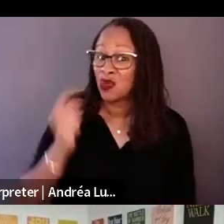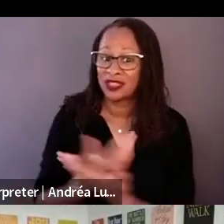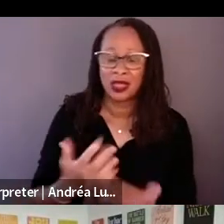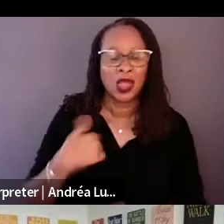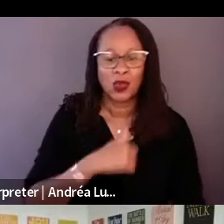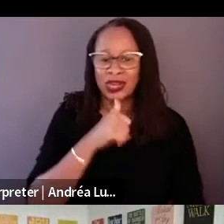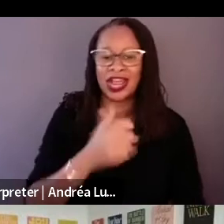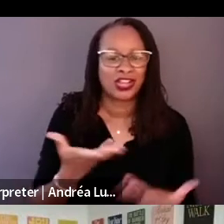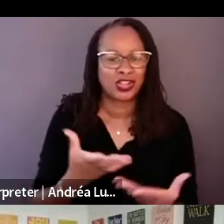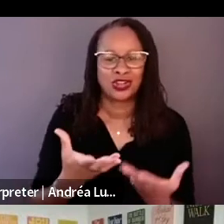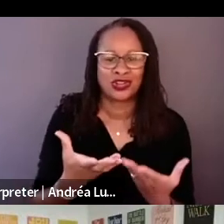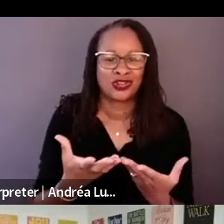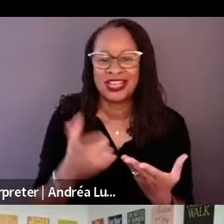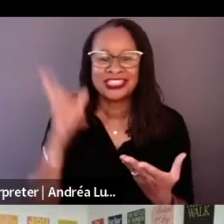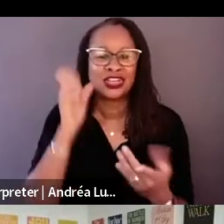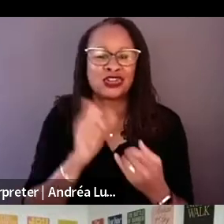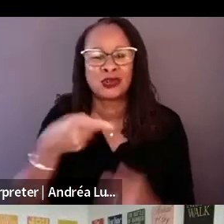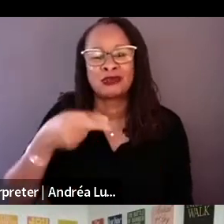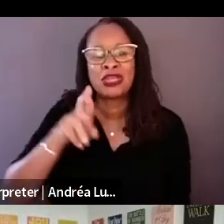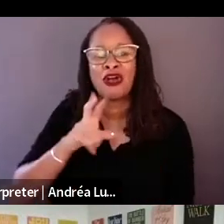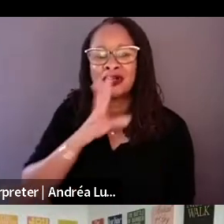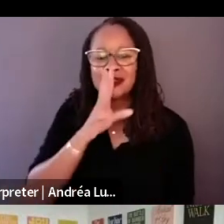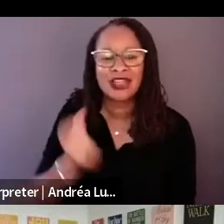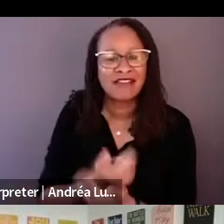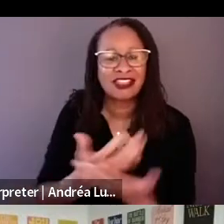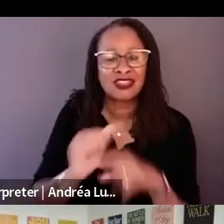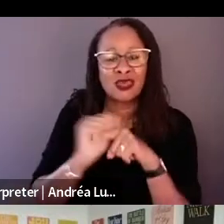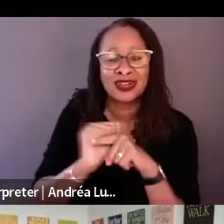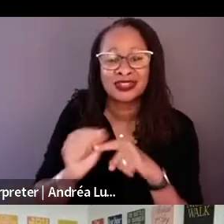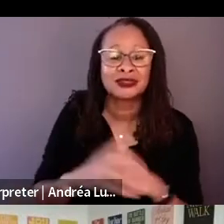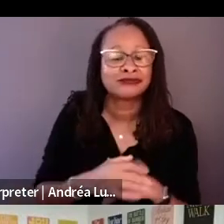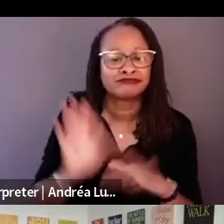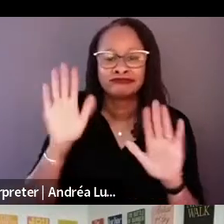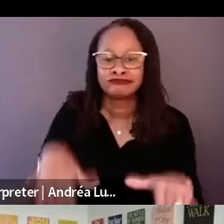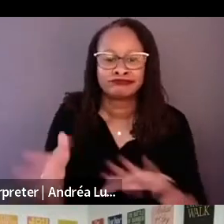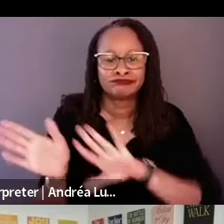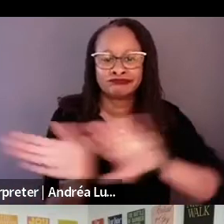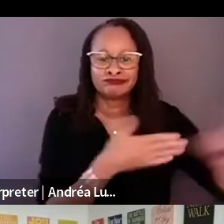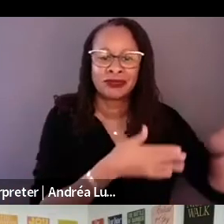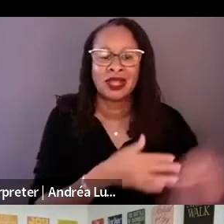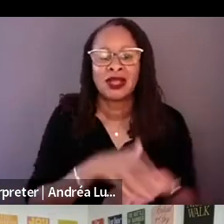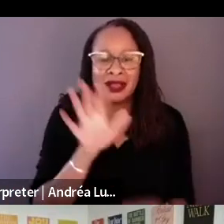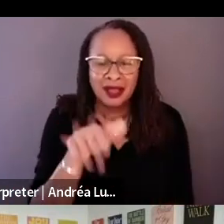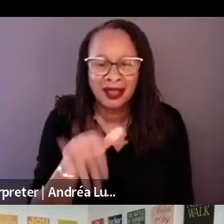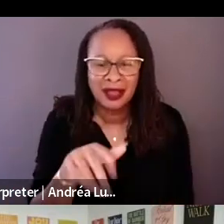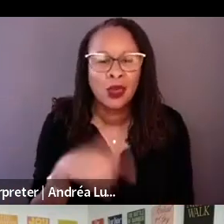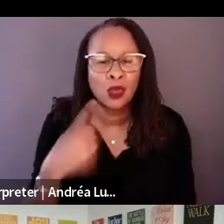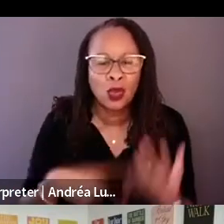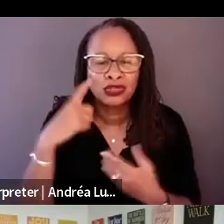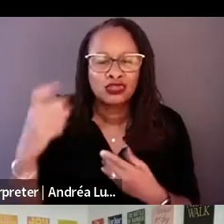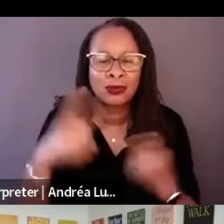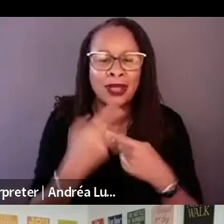We want to cut beneath that. That was a fun -- and a lesson for us as producers to say that's how